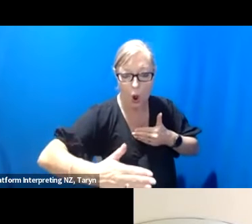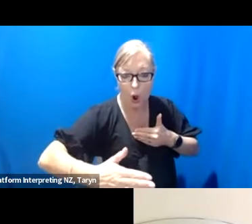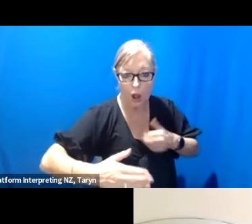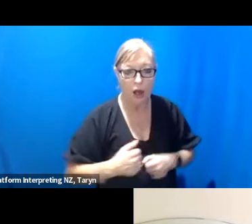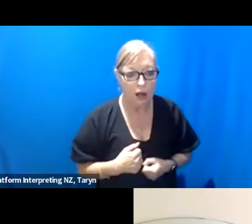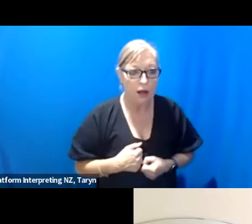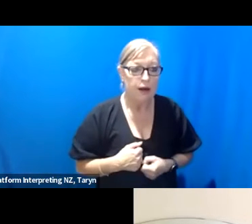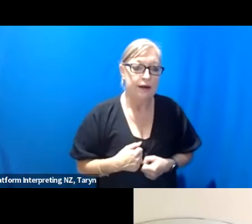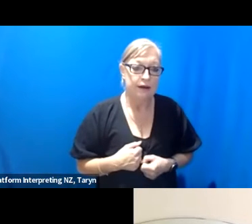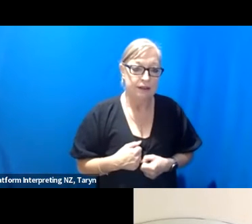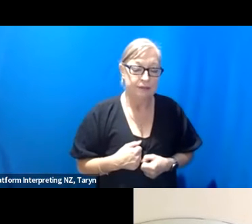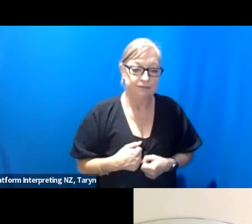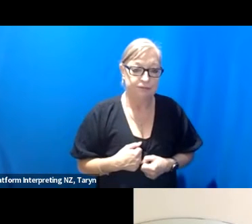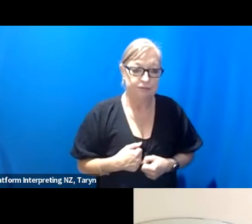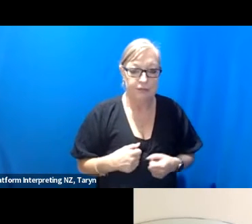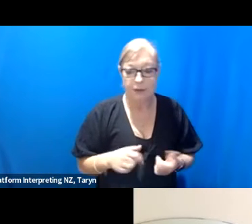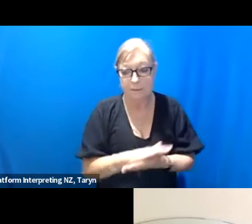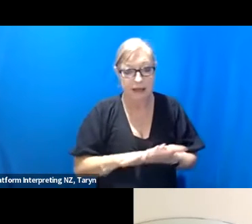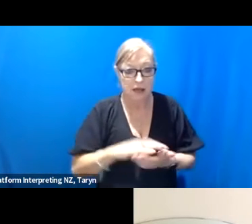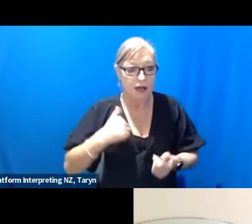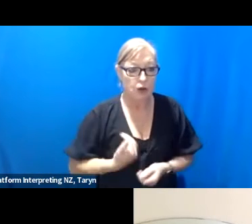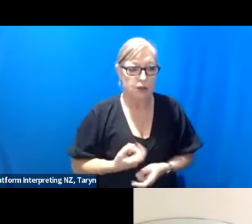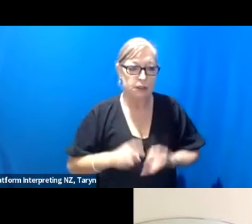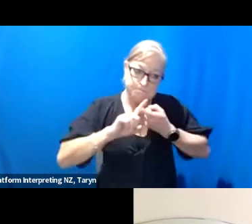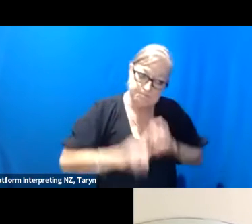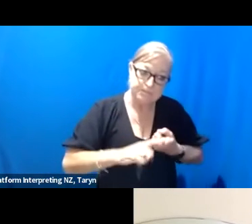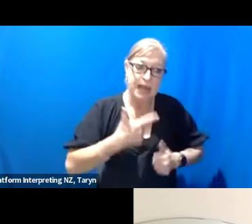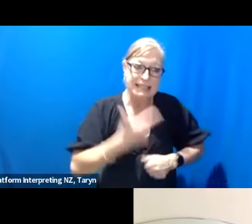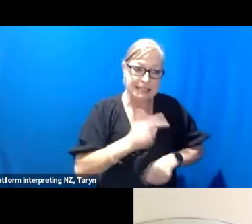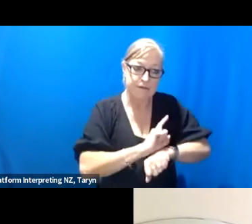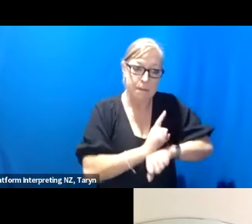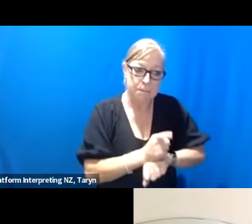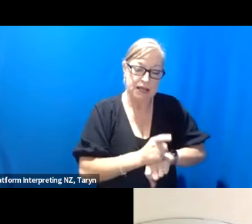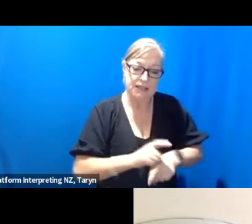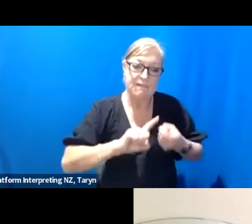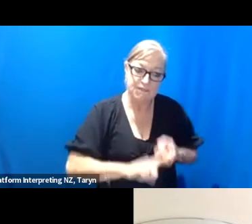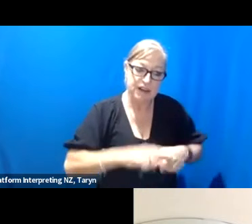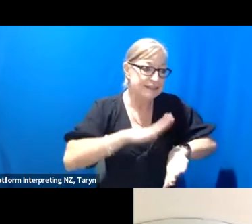and a half min - I have to go for seven minutes, because you know that's how long the music is.